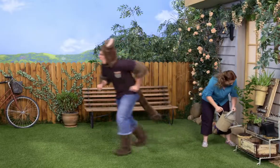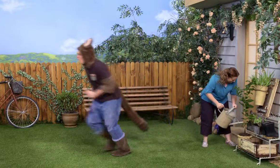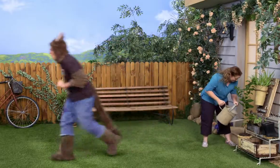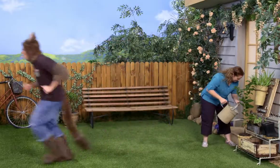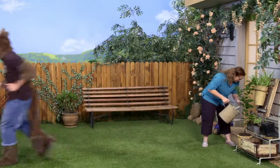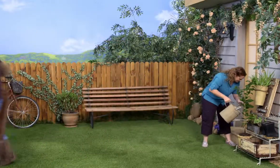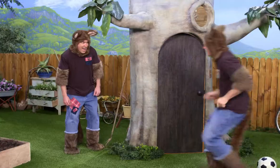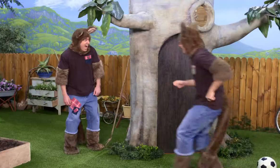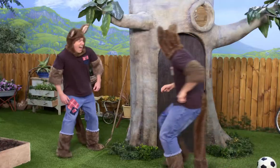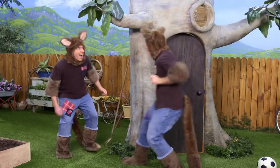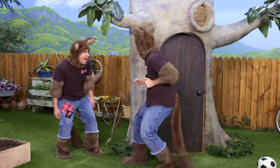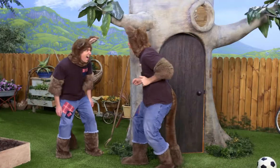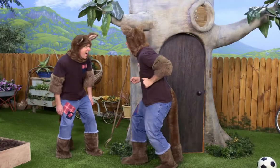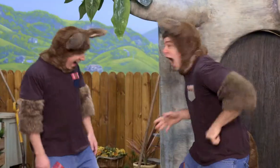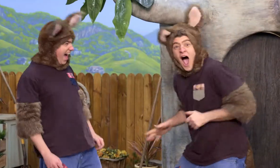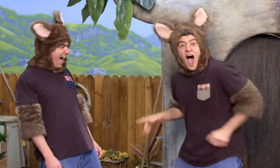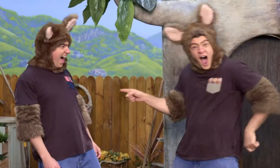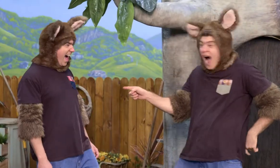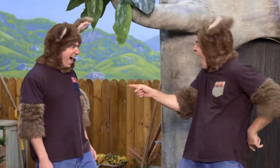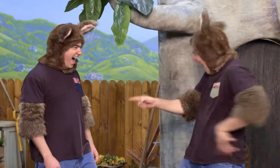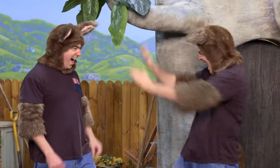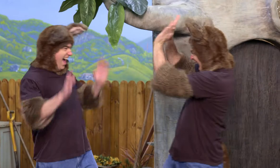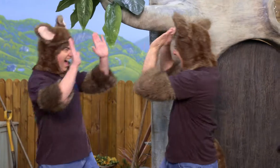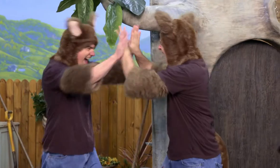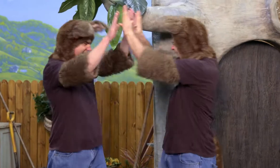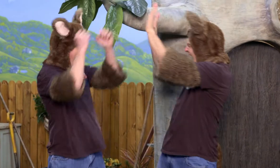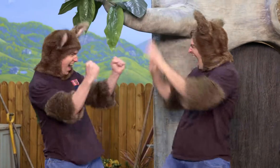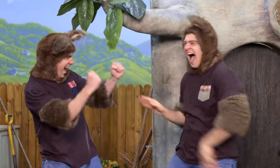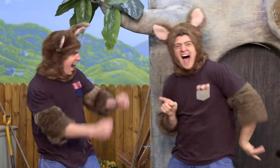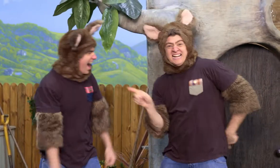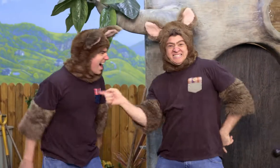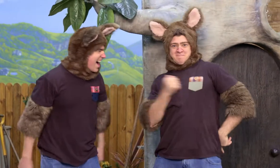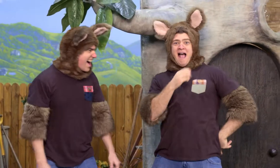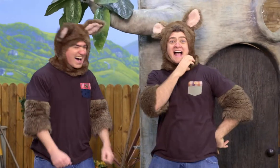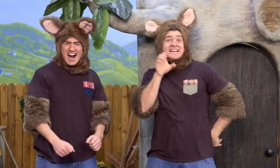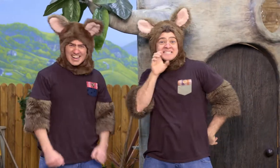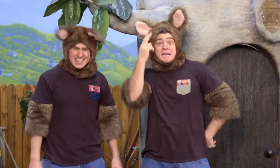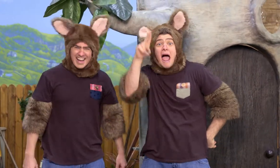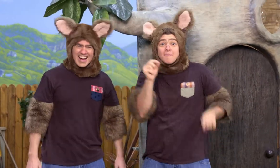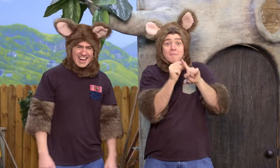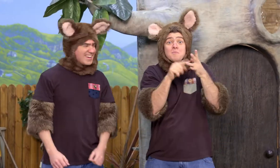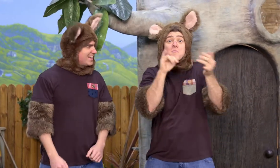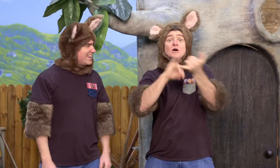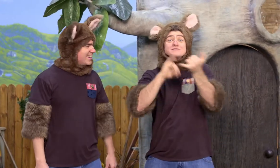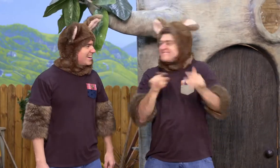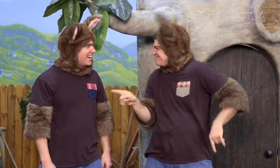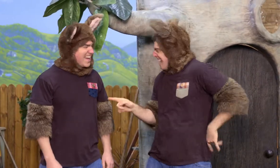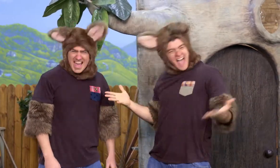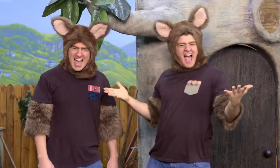Hmm. Hi! Hello! Hey! This is my cousin. His name is Poss.